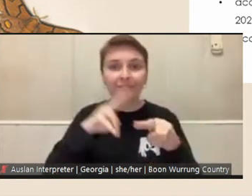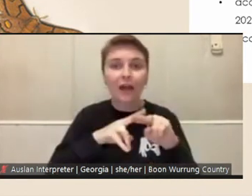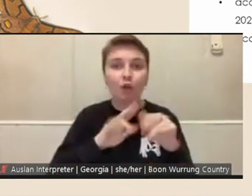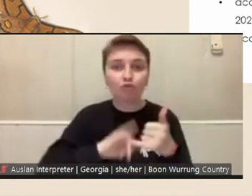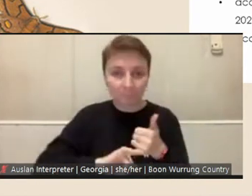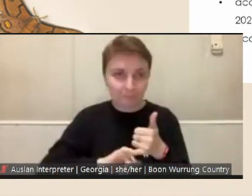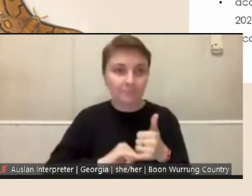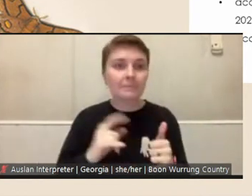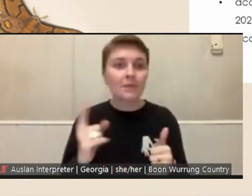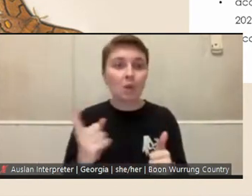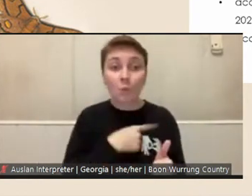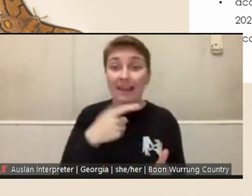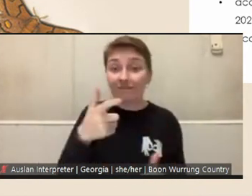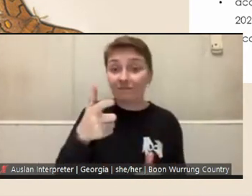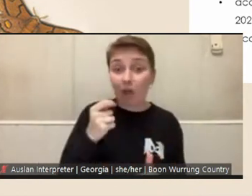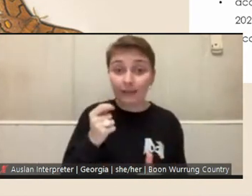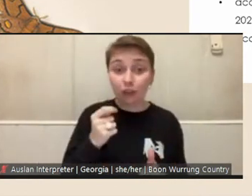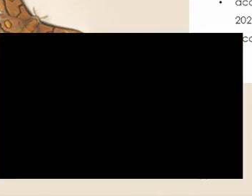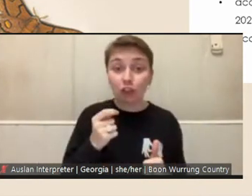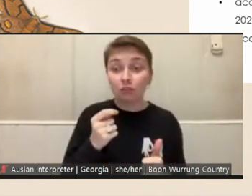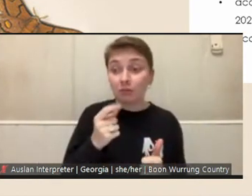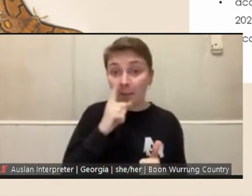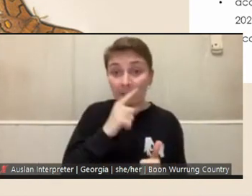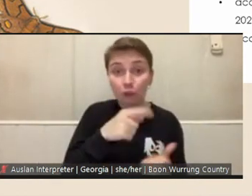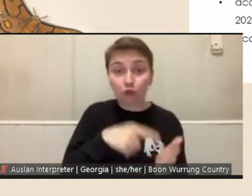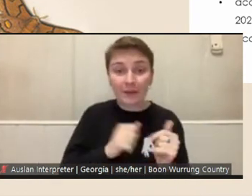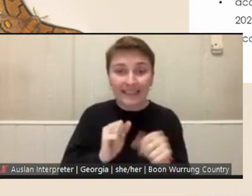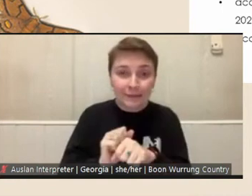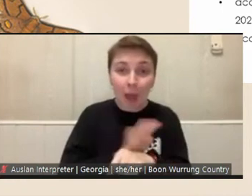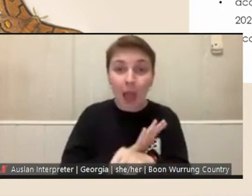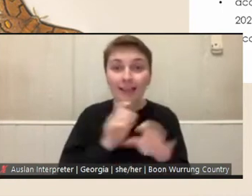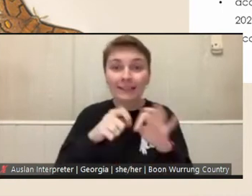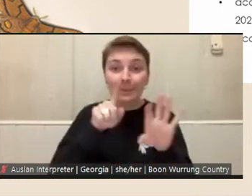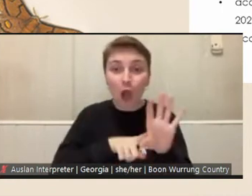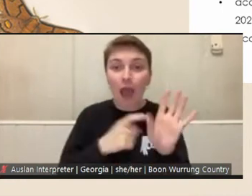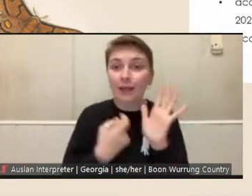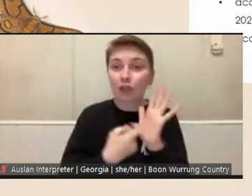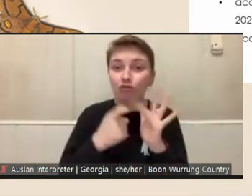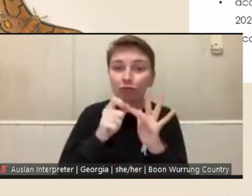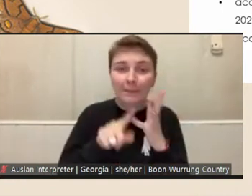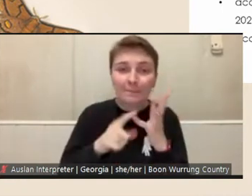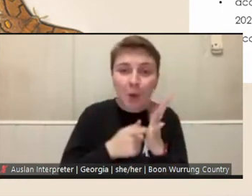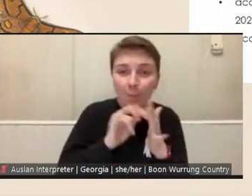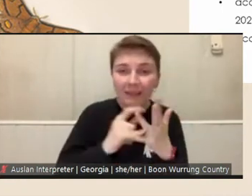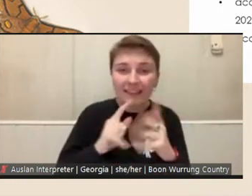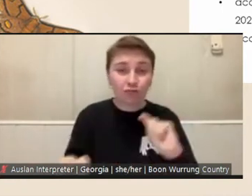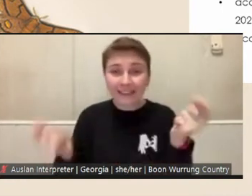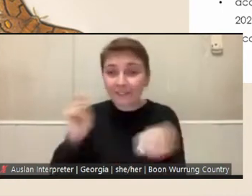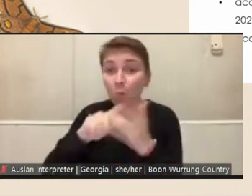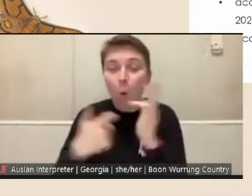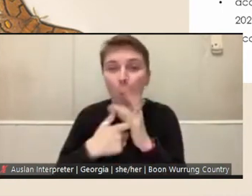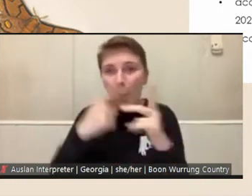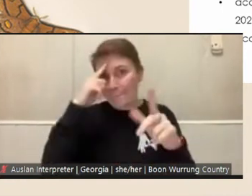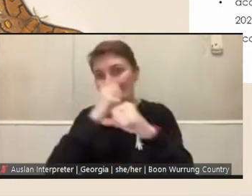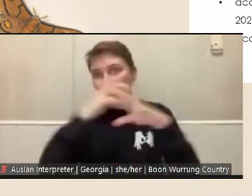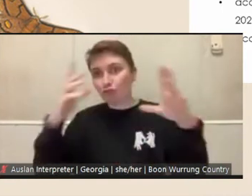recipients to be inspired by, repurpose, transform or imaginatively respond to published or original